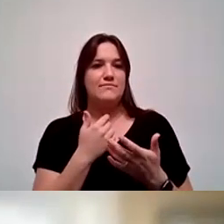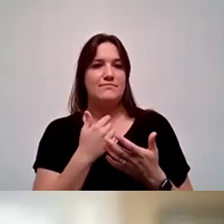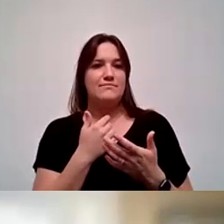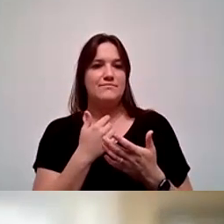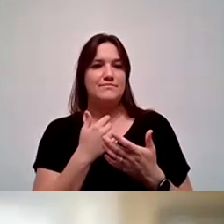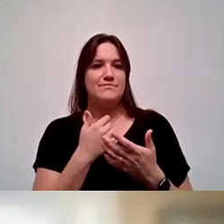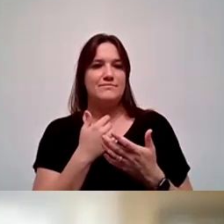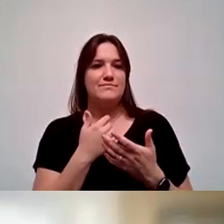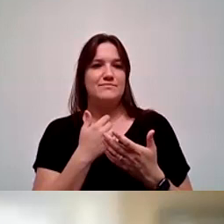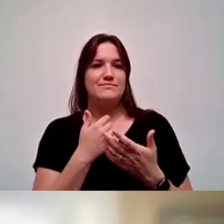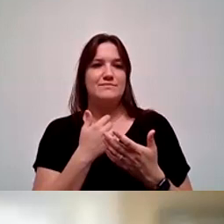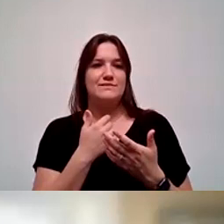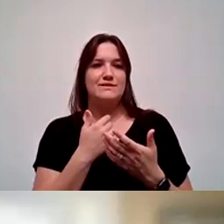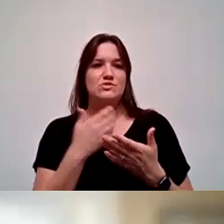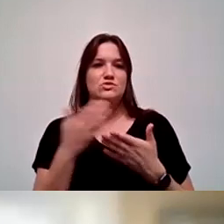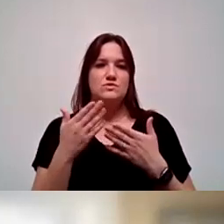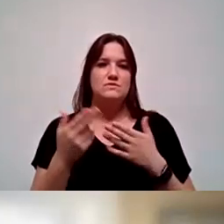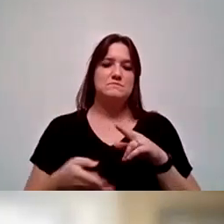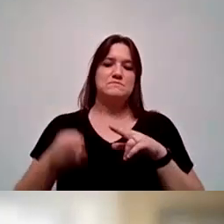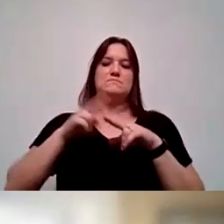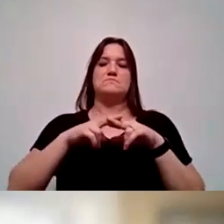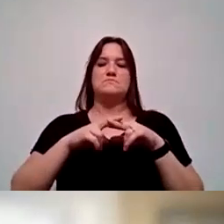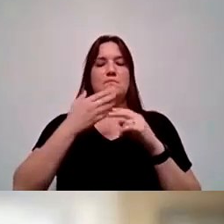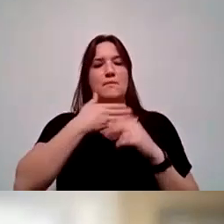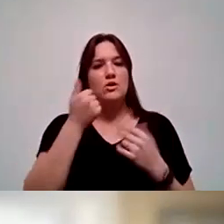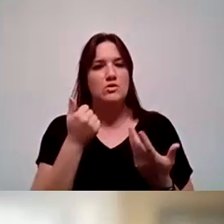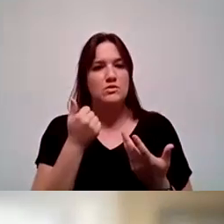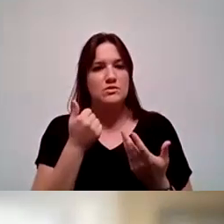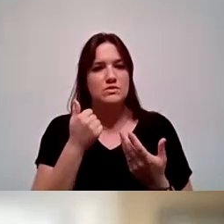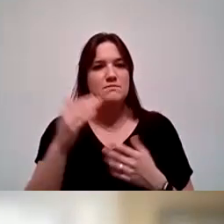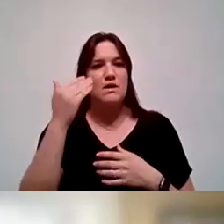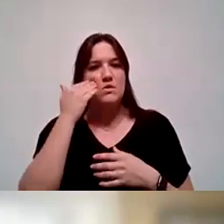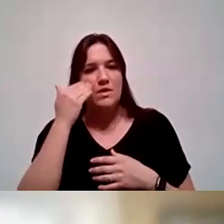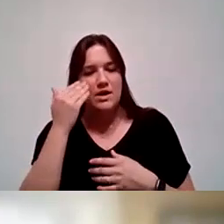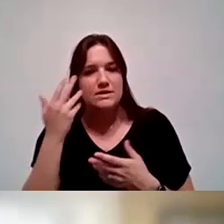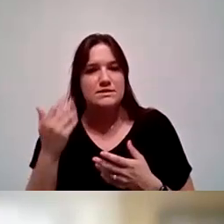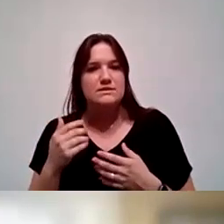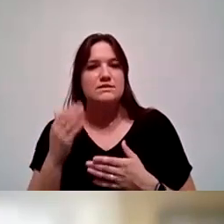take that servingness up a notch? So it's about awareness and some people may think, well,